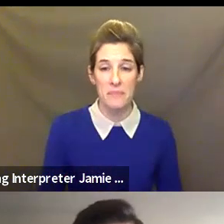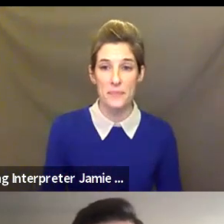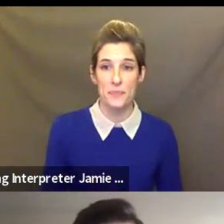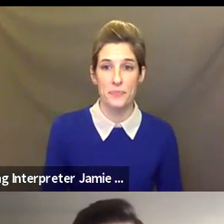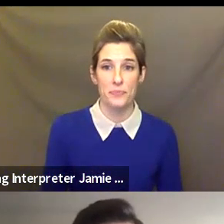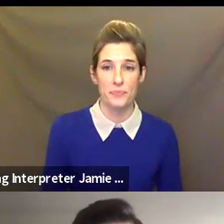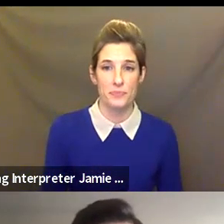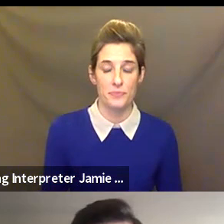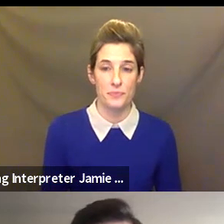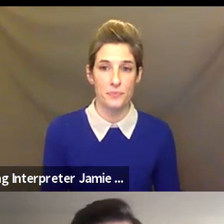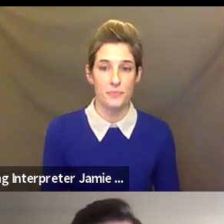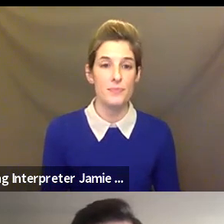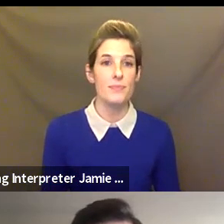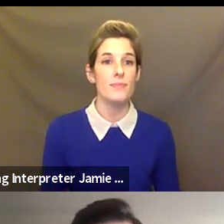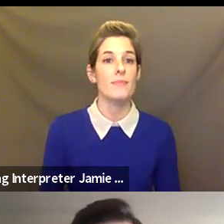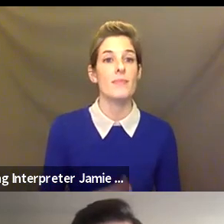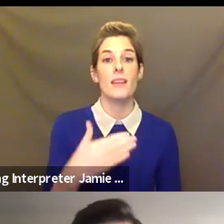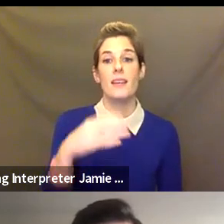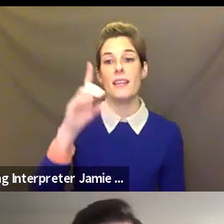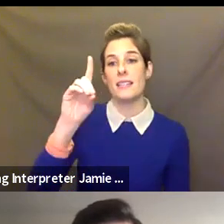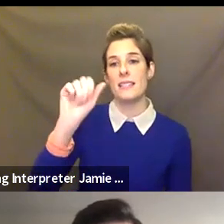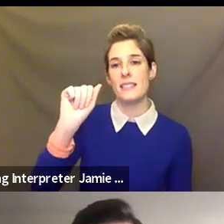David Shane: Thanks, Kim and last but not least, Paul.